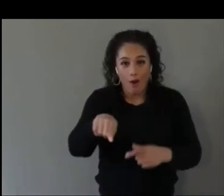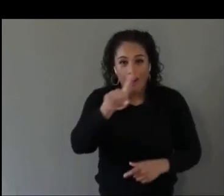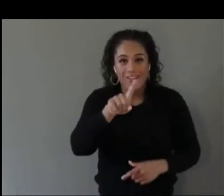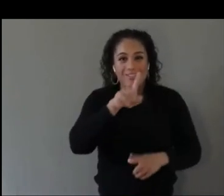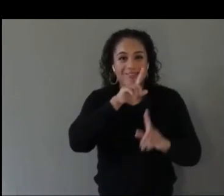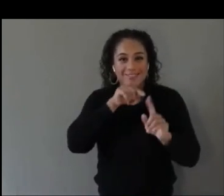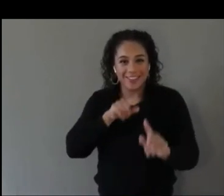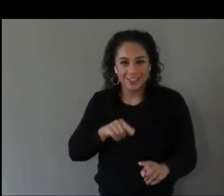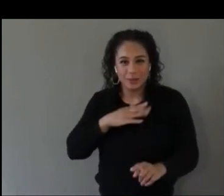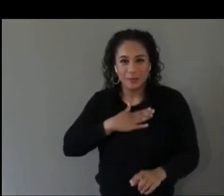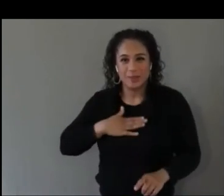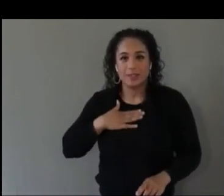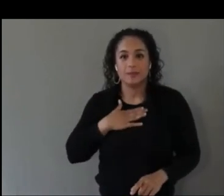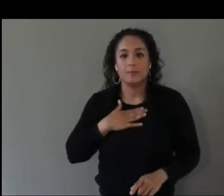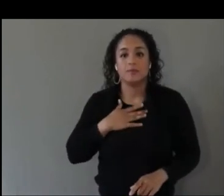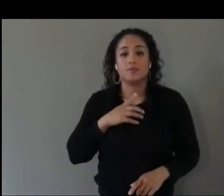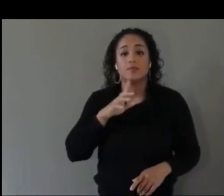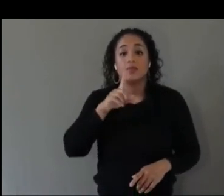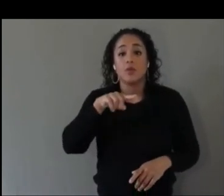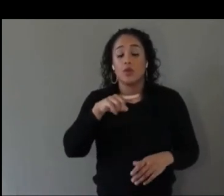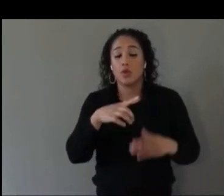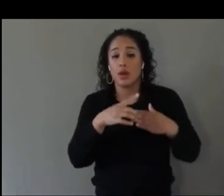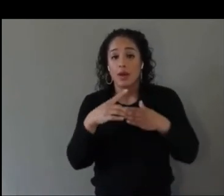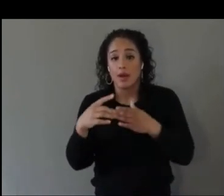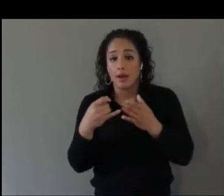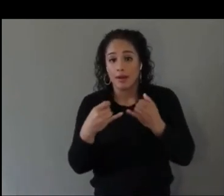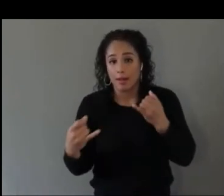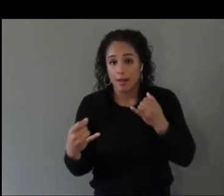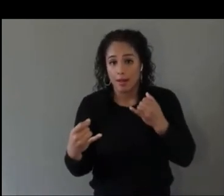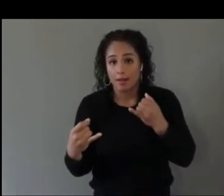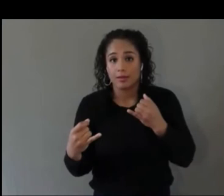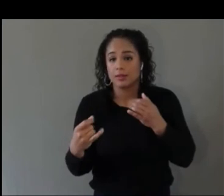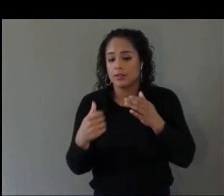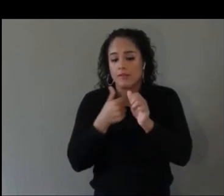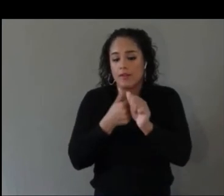What guidelines do you follow for developing accessible content and do you have a favorite